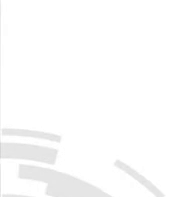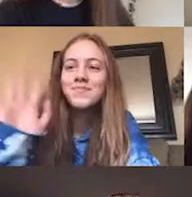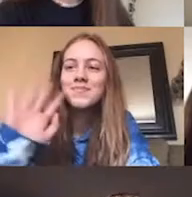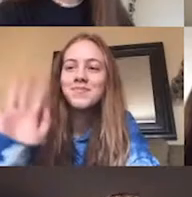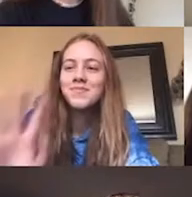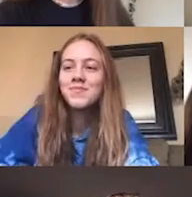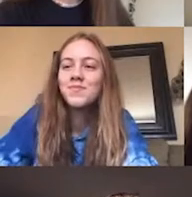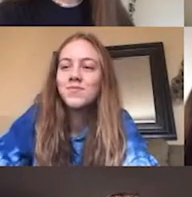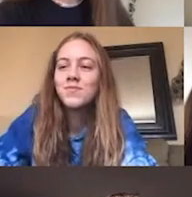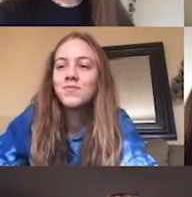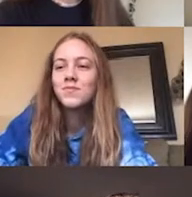Ella Smith